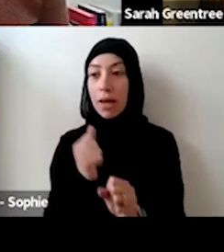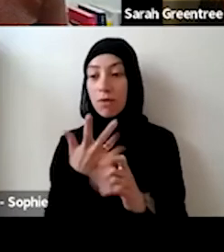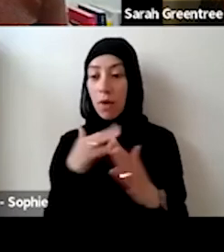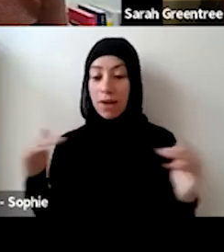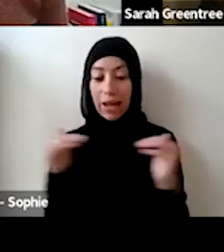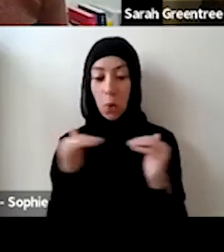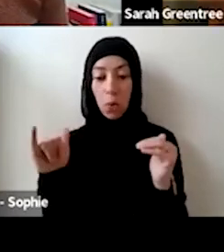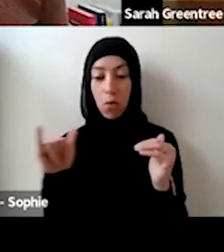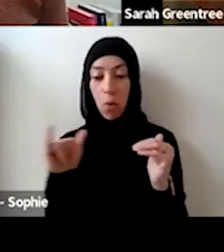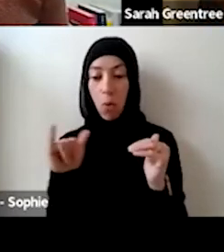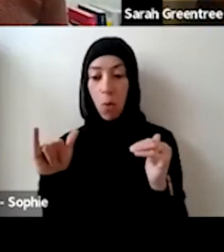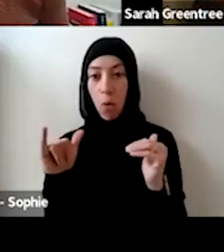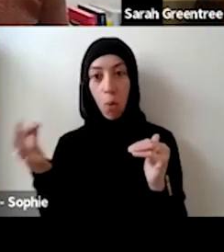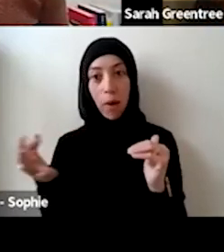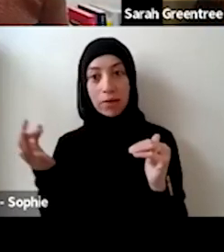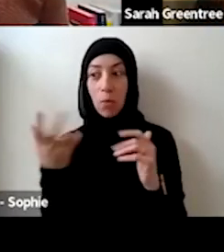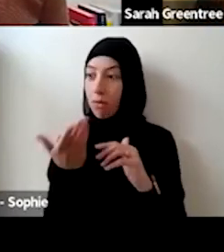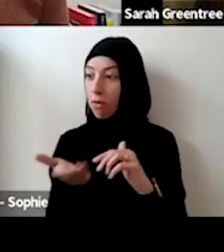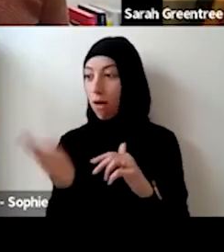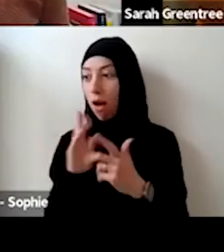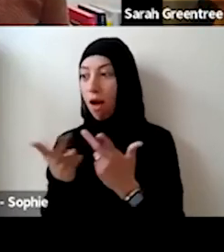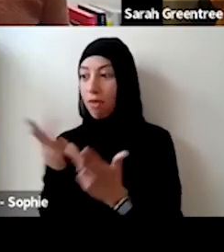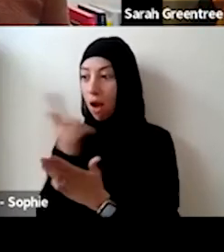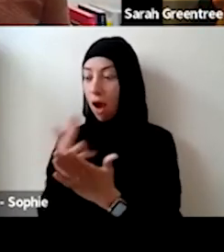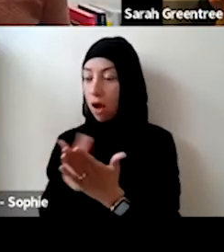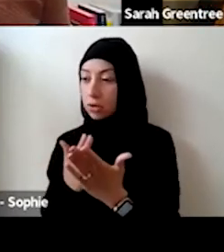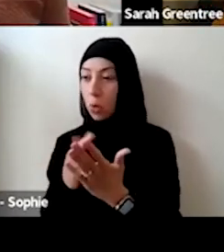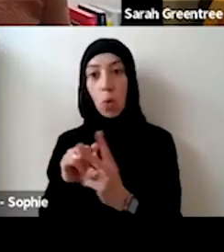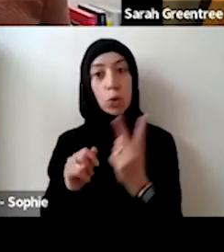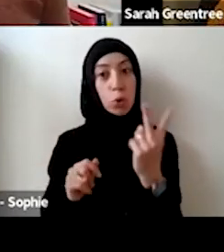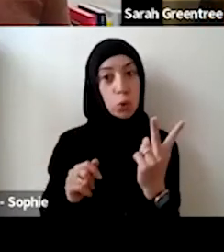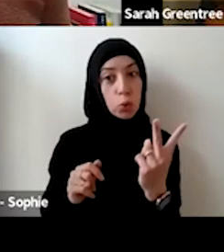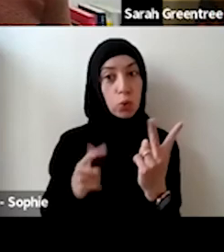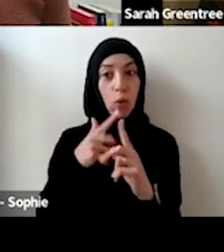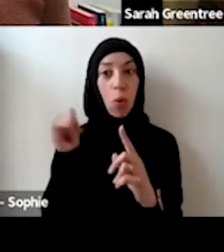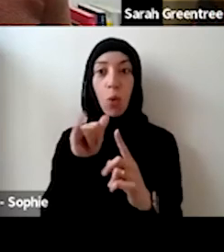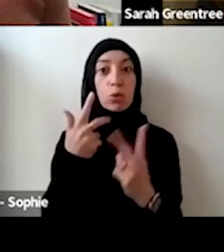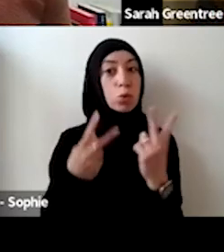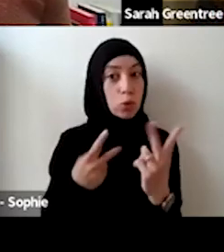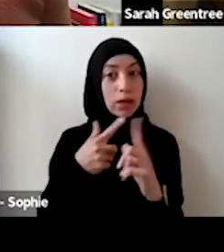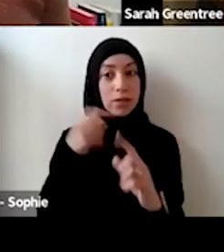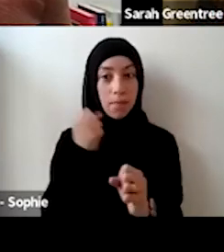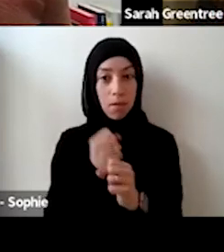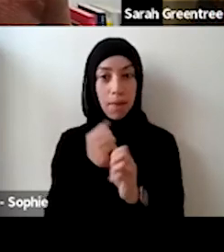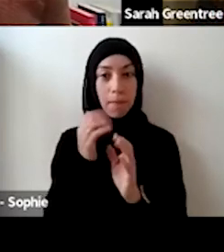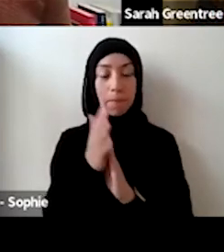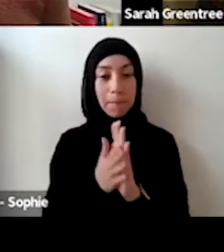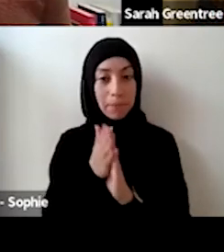of art forms, or even 2 art forms. across a number of art forms, or even to art forms. And the natural application should go to multi-arts. Rosa feel, if you are very much grounded, let's say in